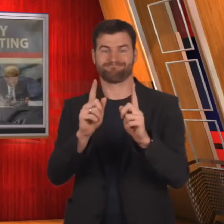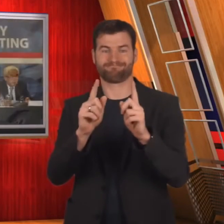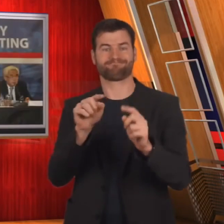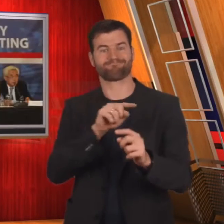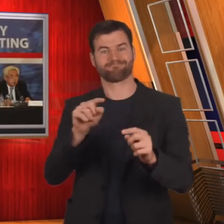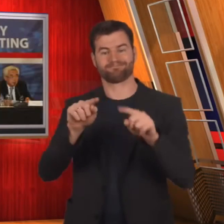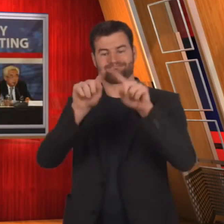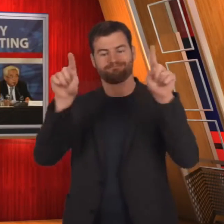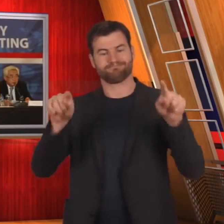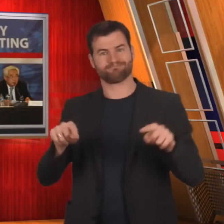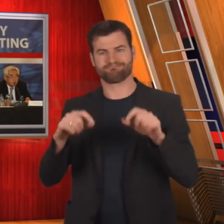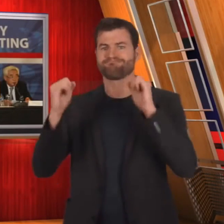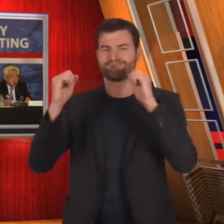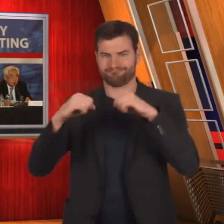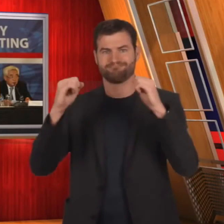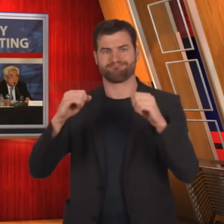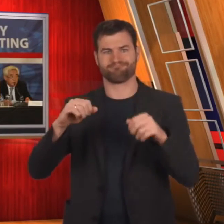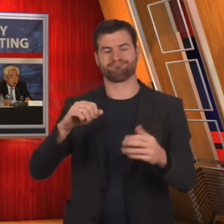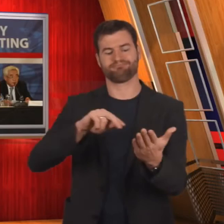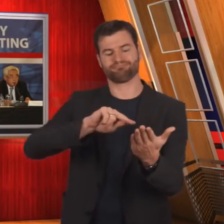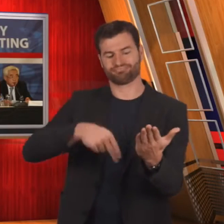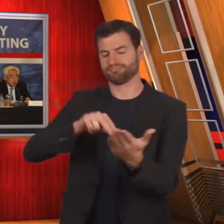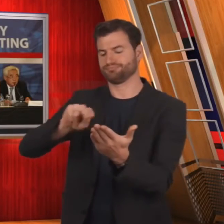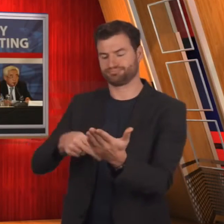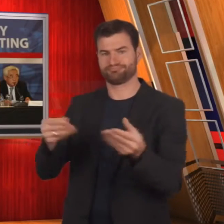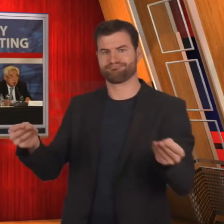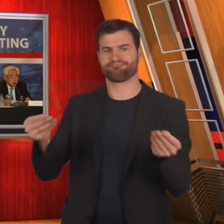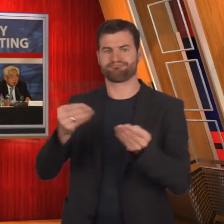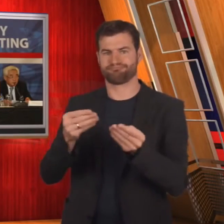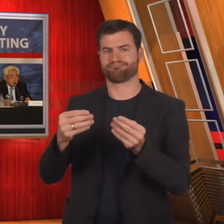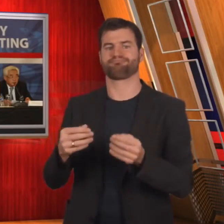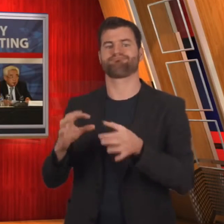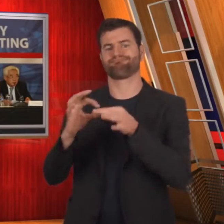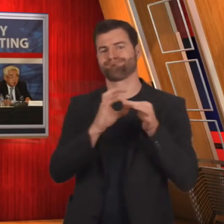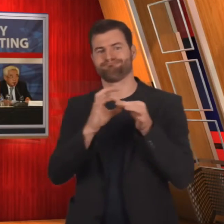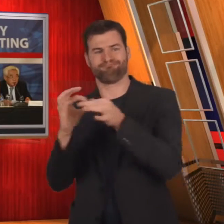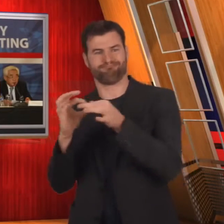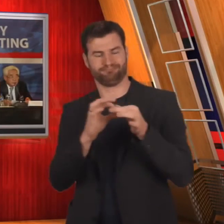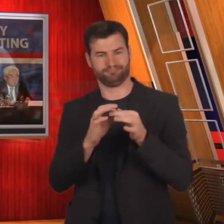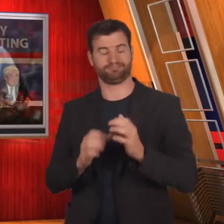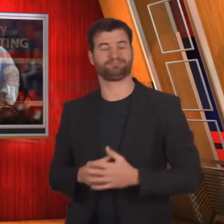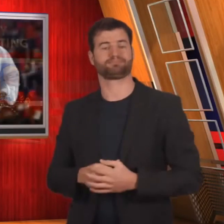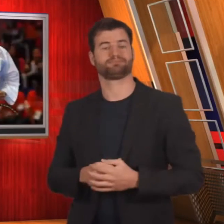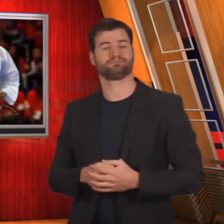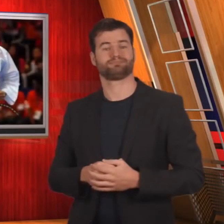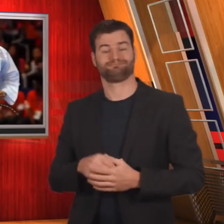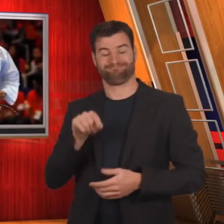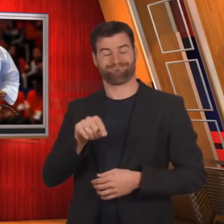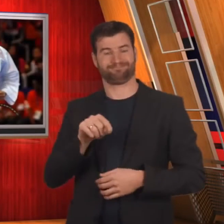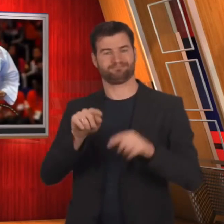They signed an MOU on mutual cooperation.